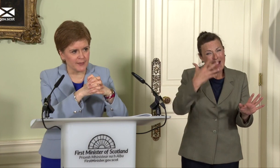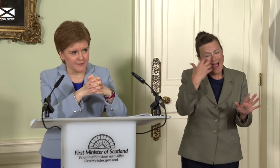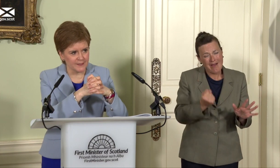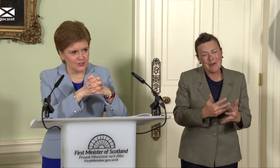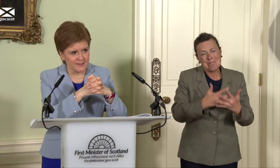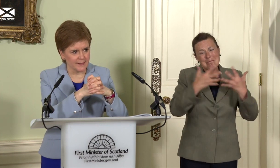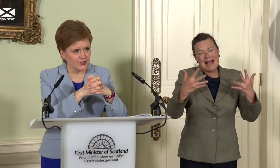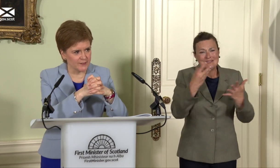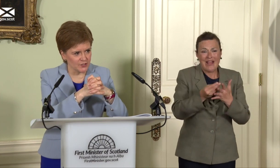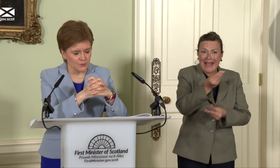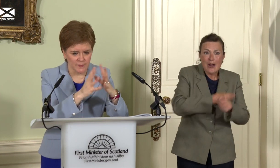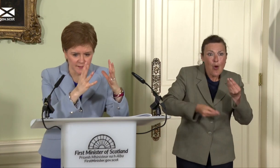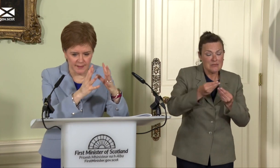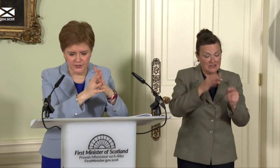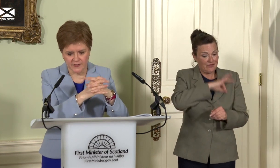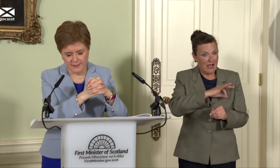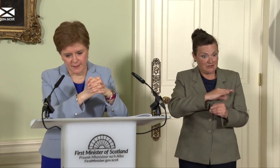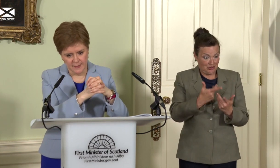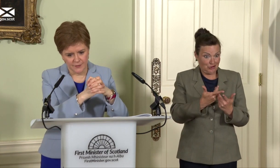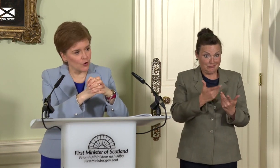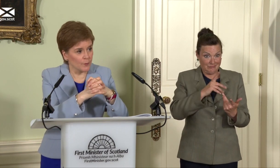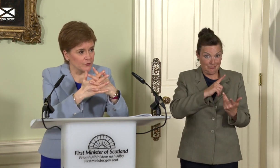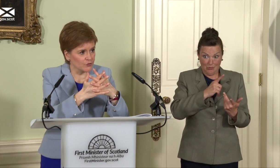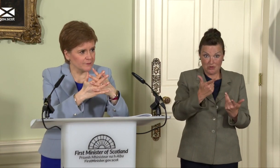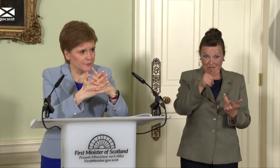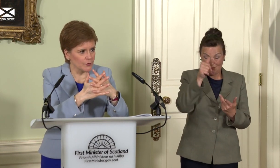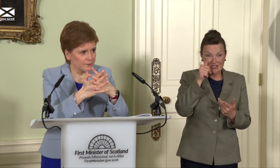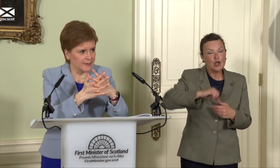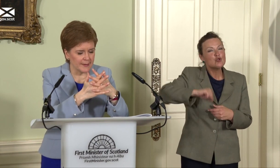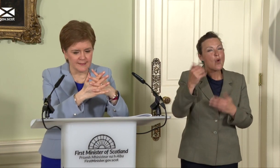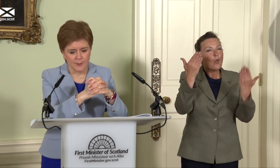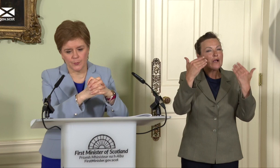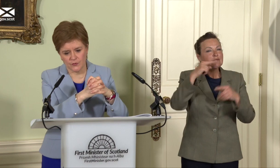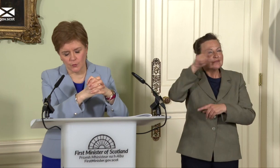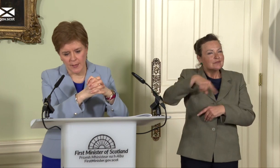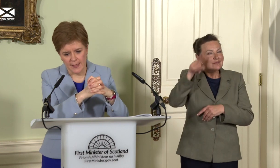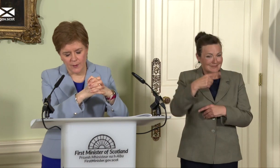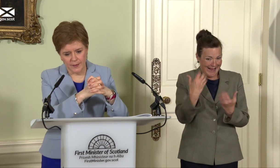advantages in that transition. We see that just in the ScotWind auction for example. So we are